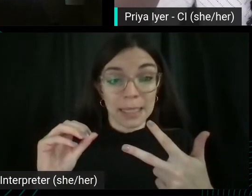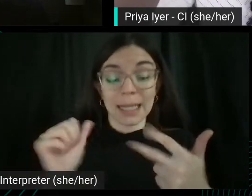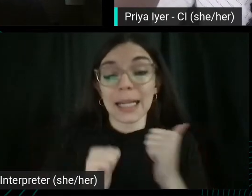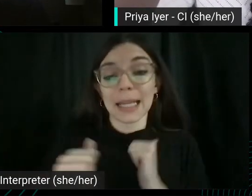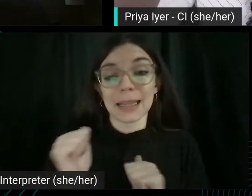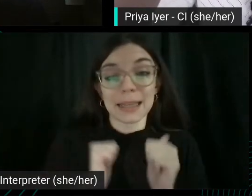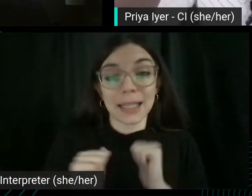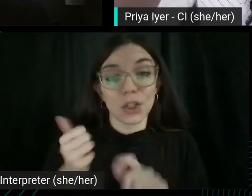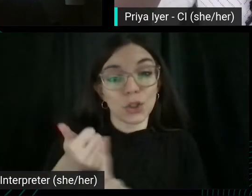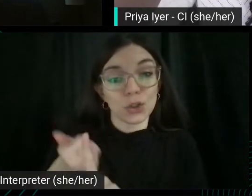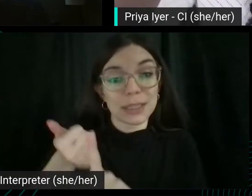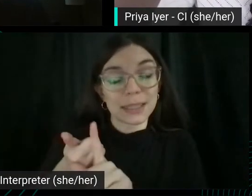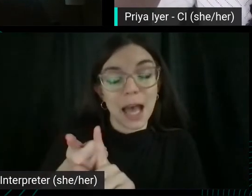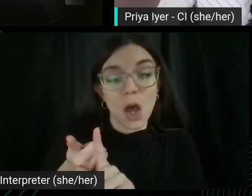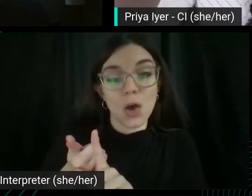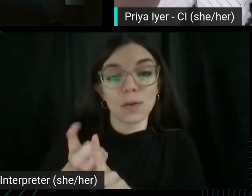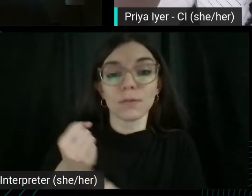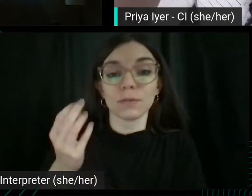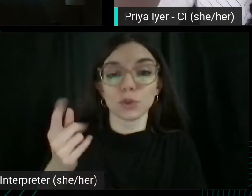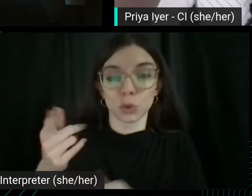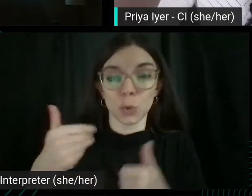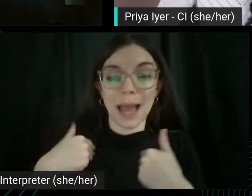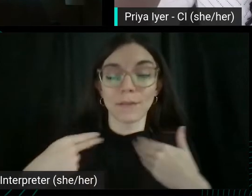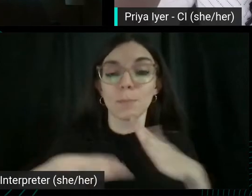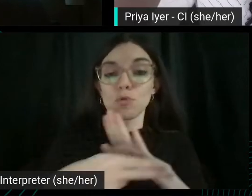So, you have a branded tag in there, as well.